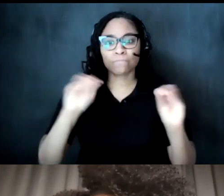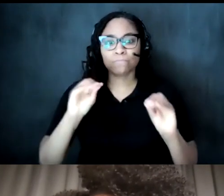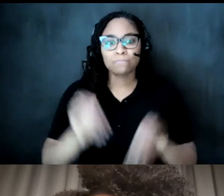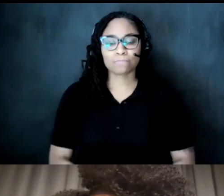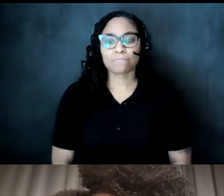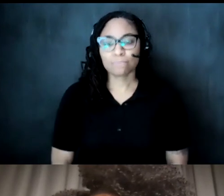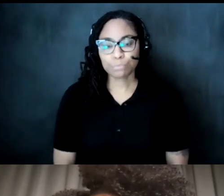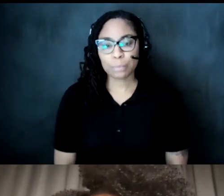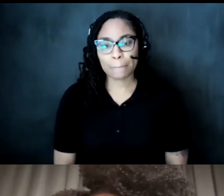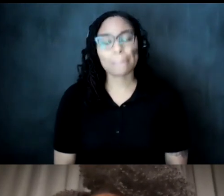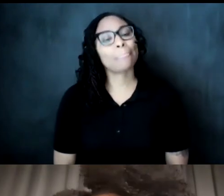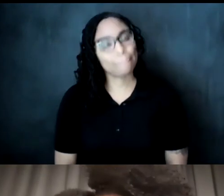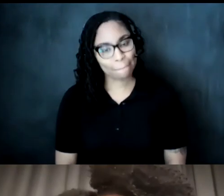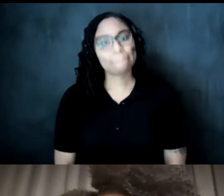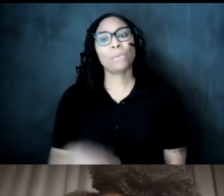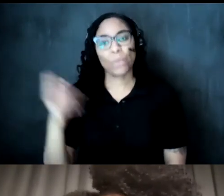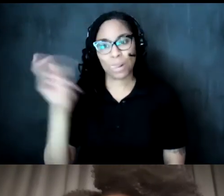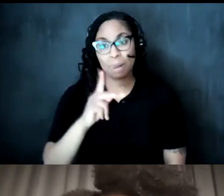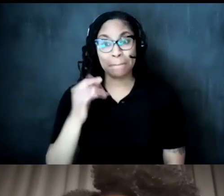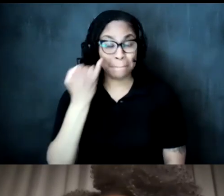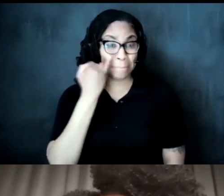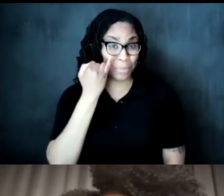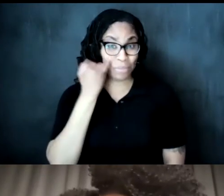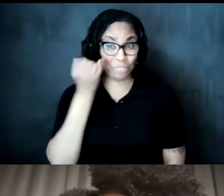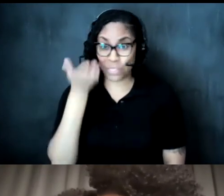all right well we will come back tracy if you are there you can definitely go ahead and write